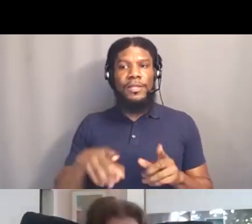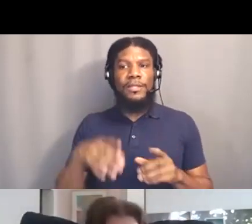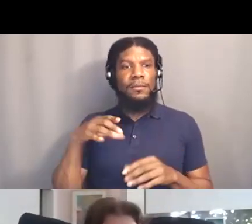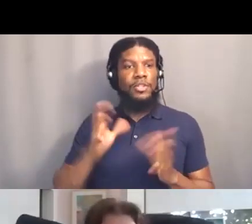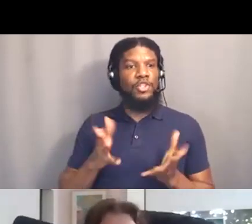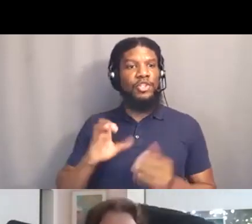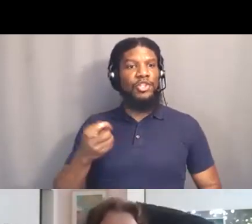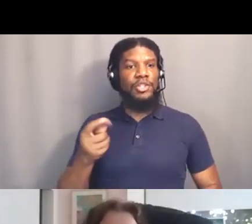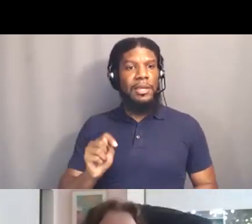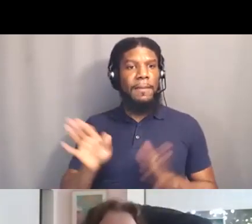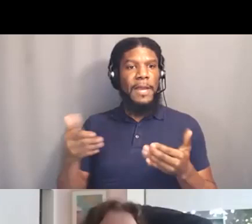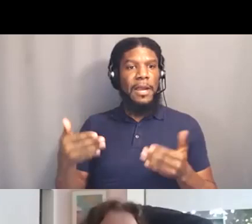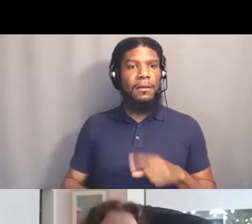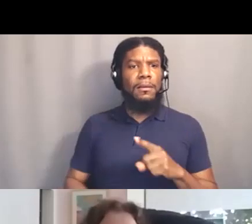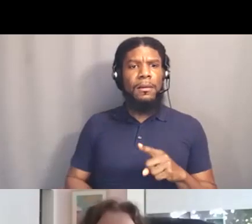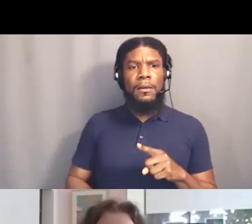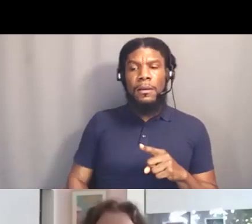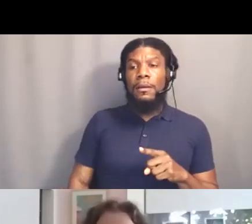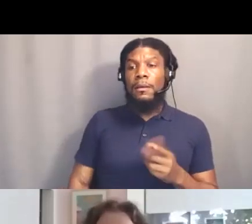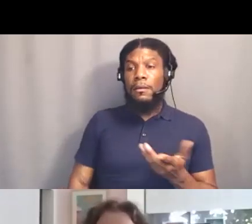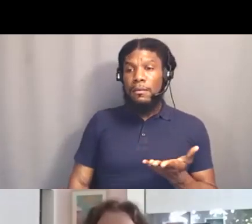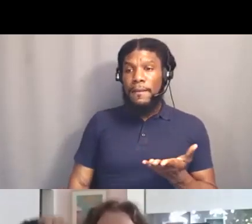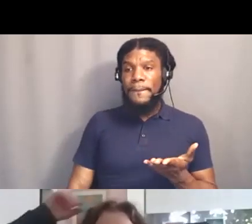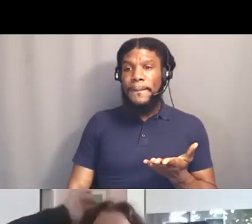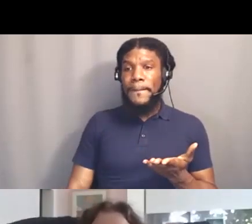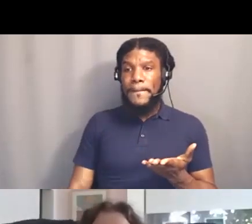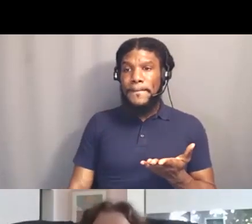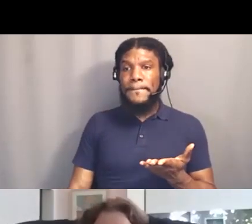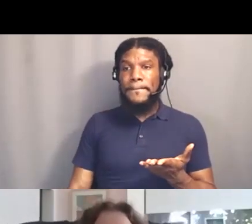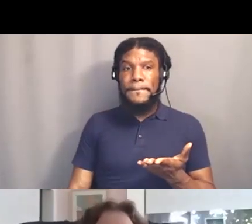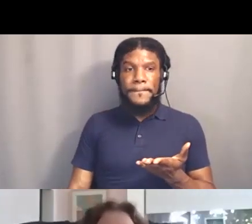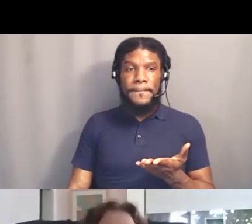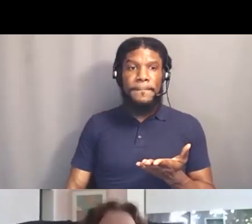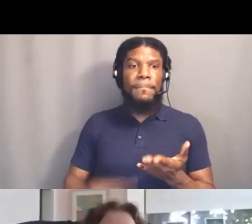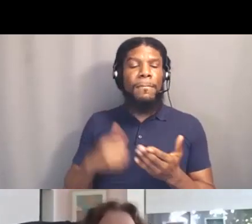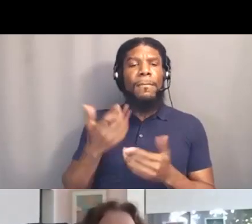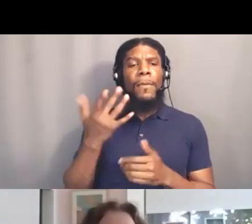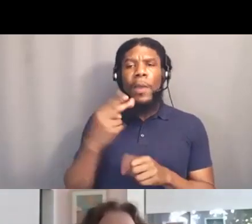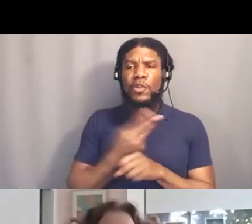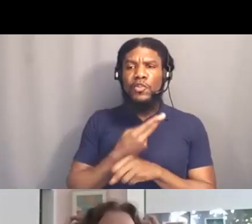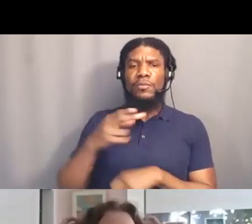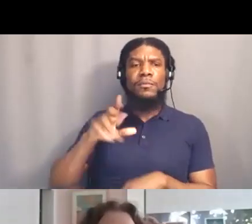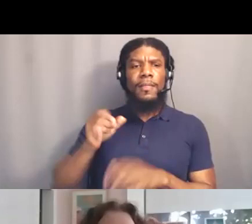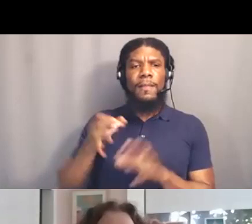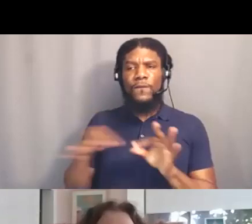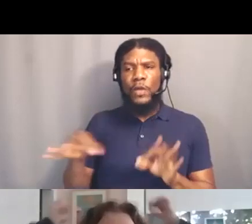Can you share why BLM uses the phrase, "stolen lives" and not killed? Because the lives are stolen.